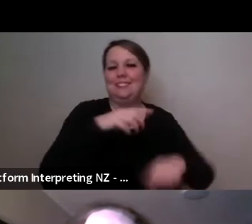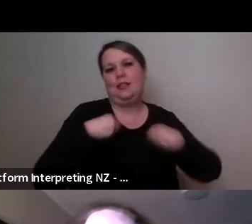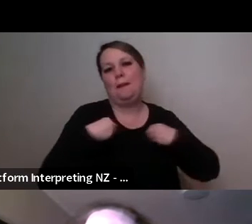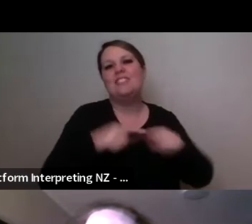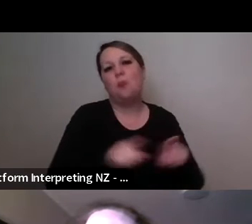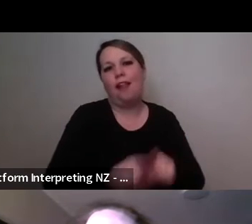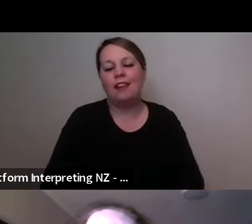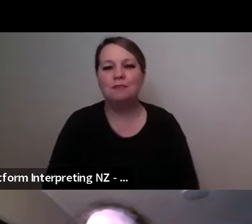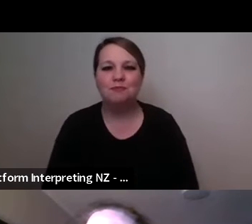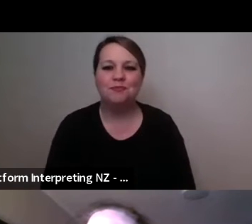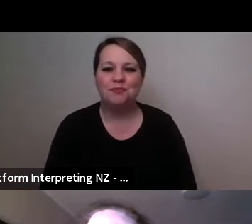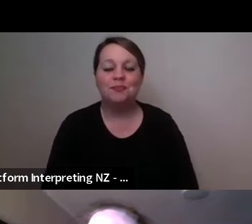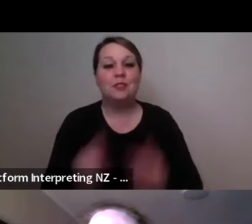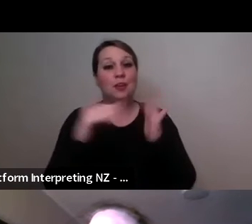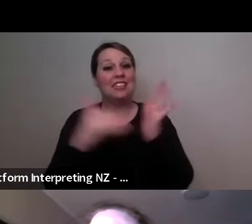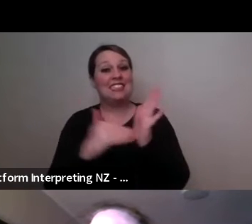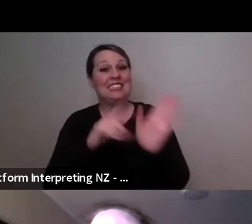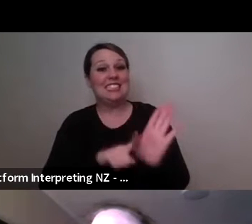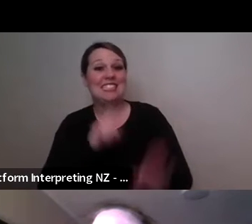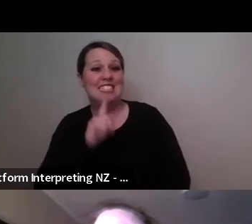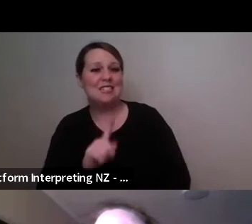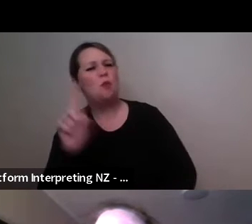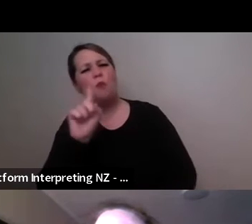what is the work you want to be making, what is the future of Marc Brew Company